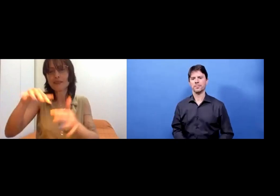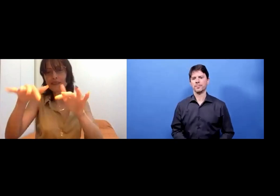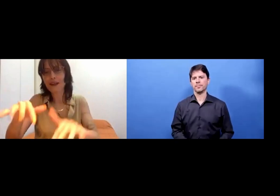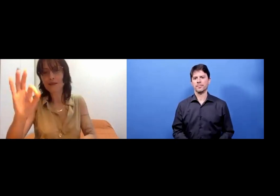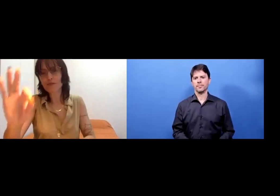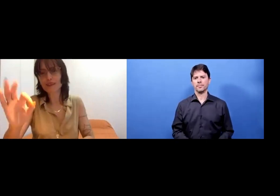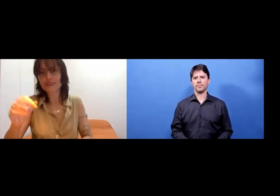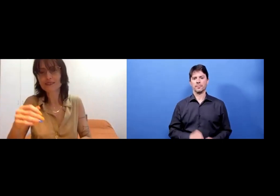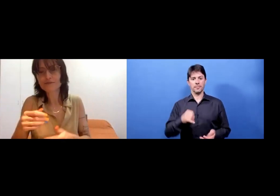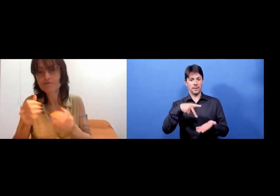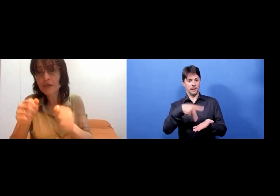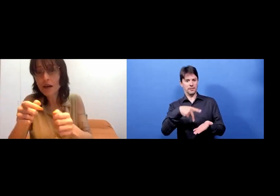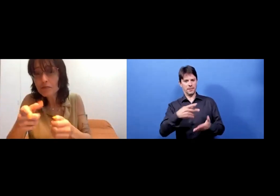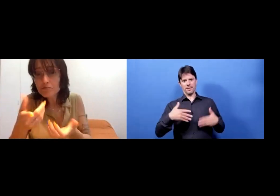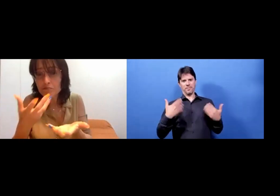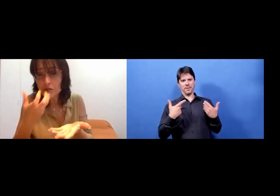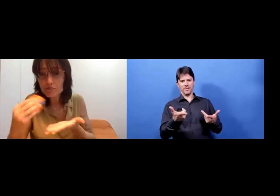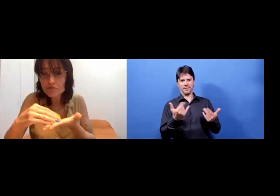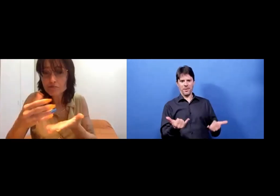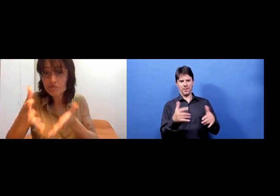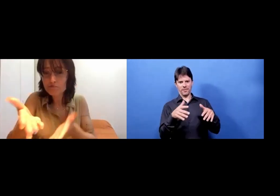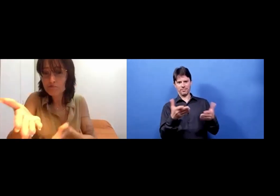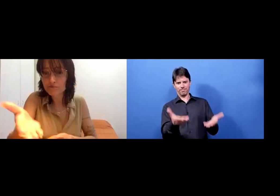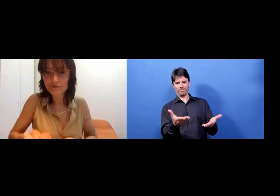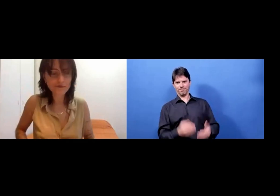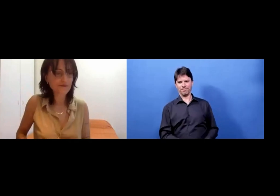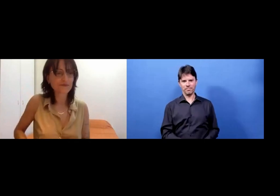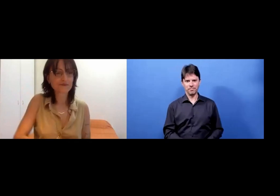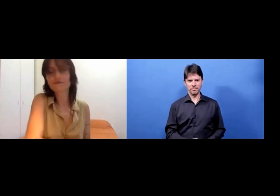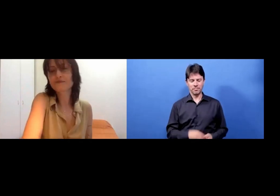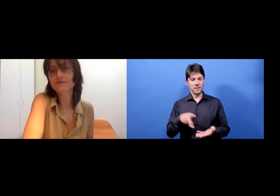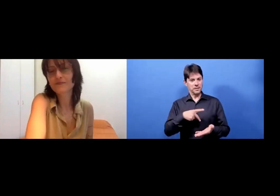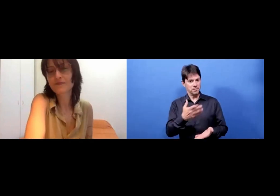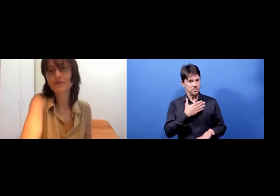Kassandra, would you like to add something?